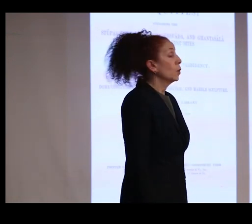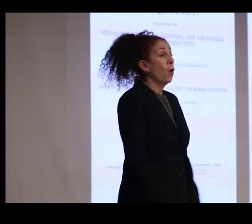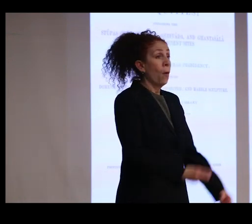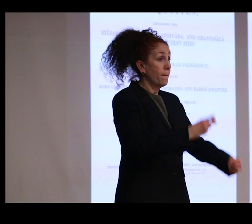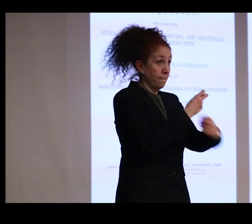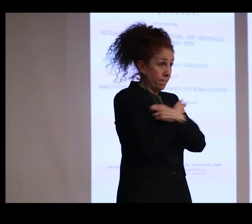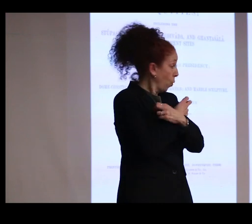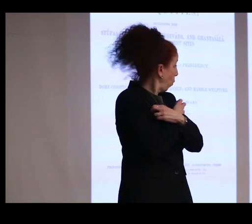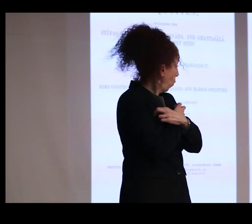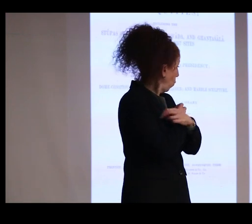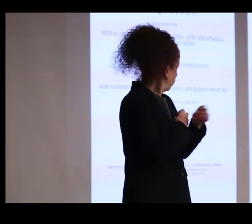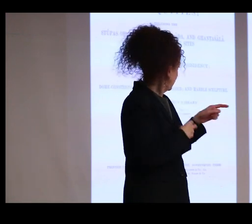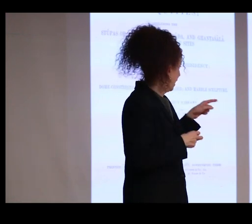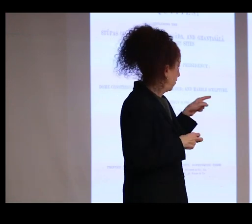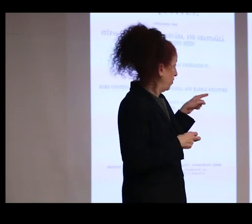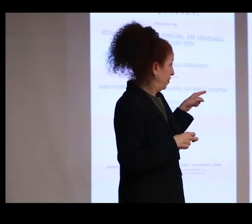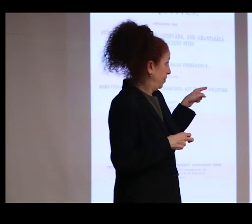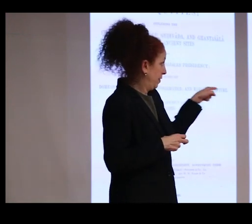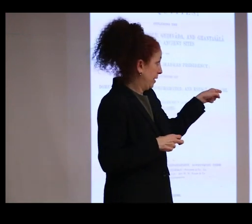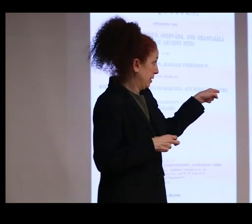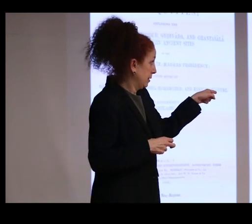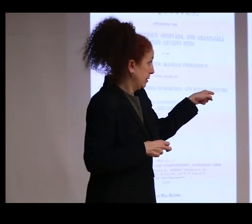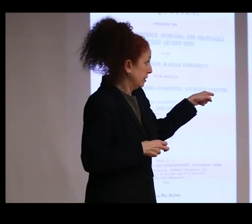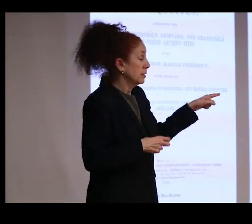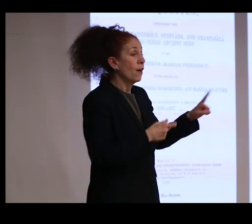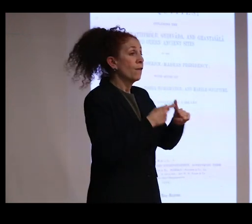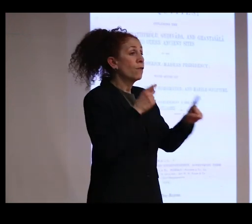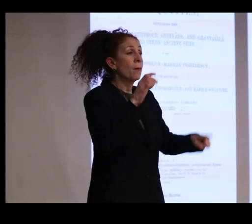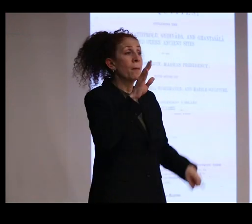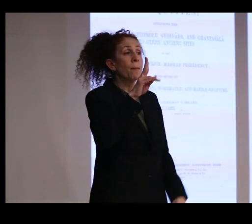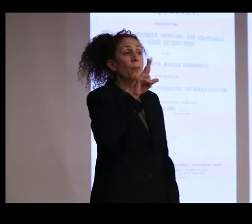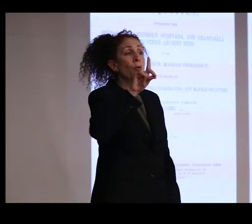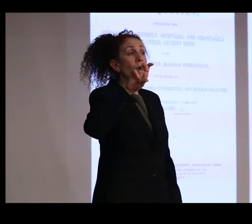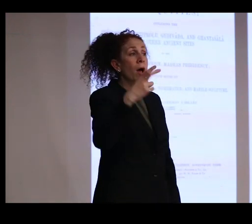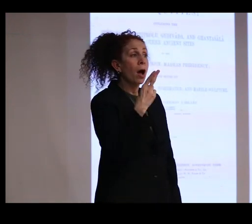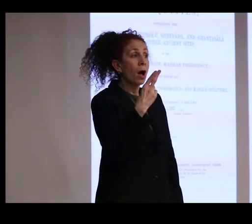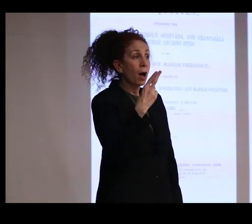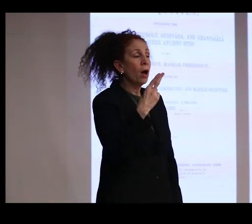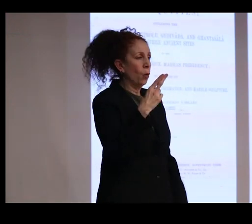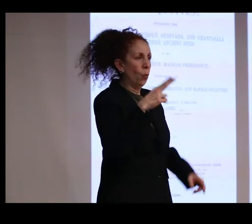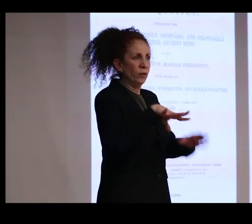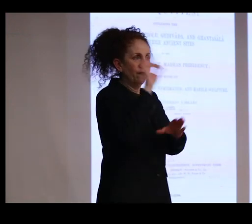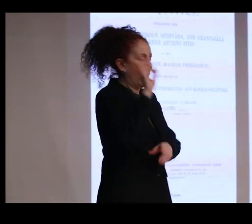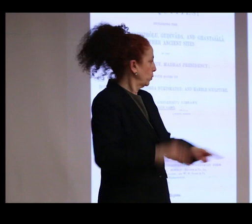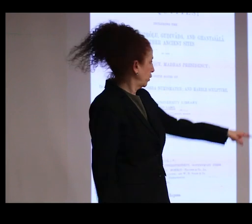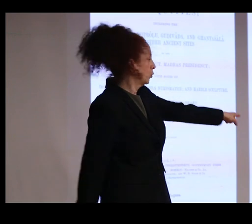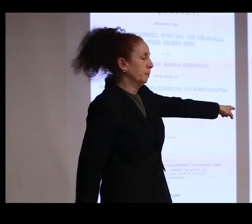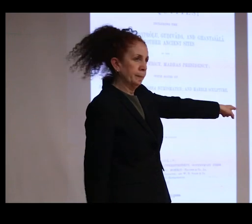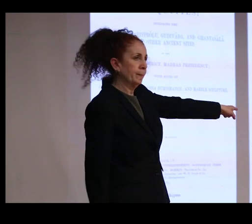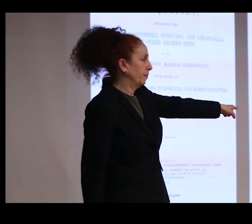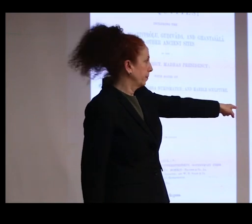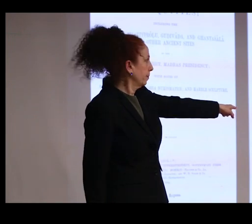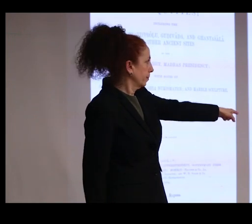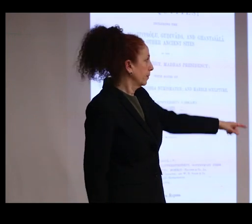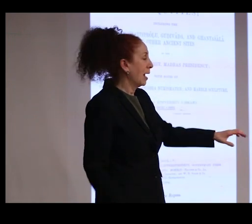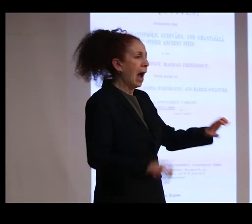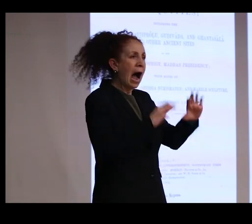in particular, perhaps a relic of the Buddha himself, was found in this crystal reliquary, obviously very carefully packed.